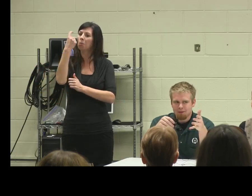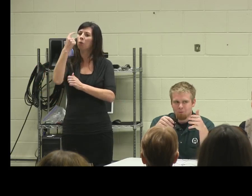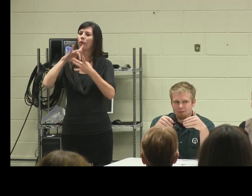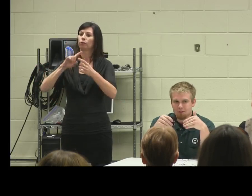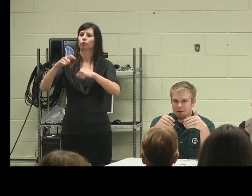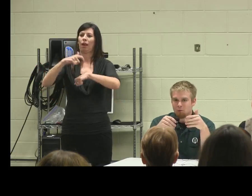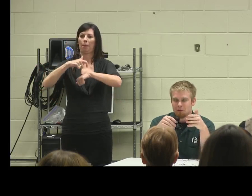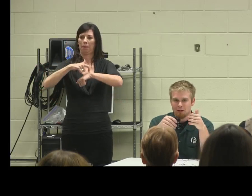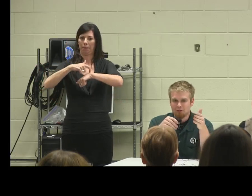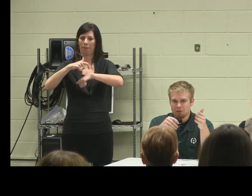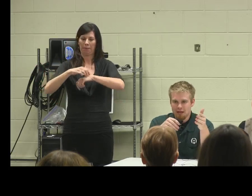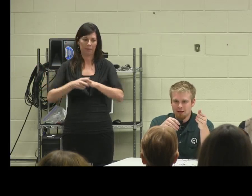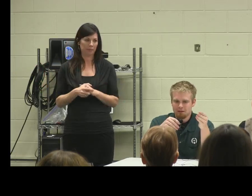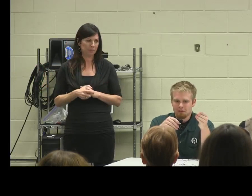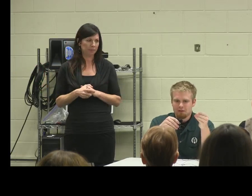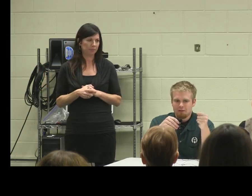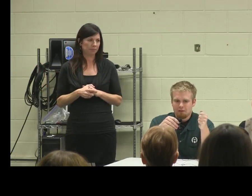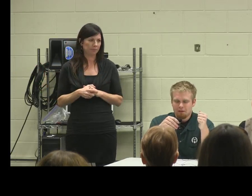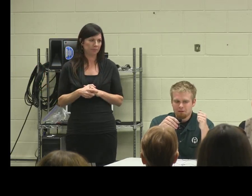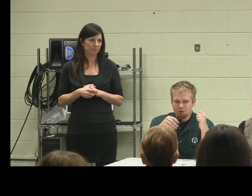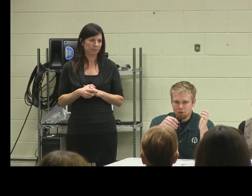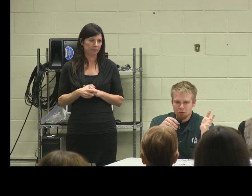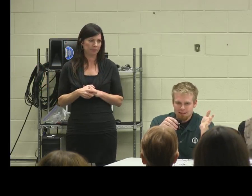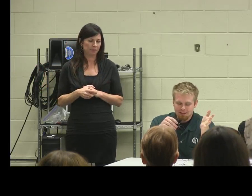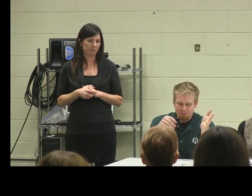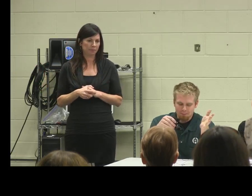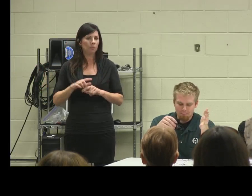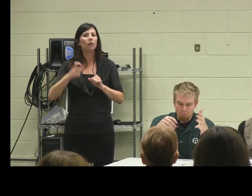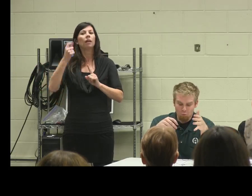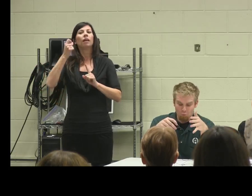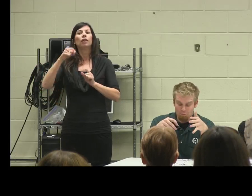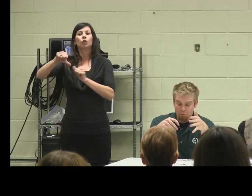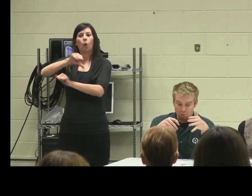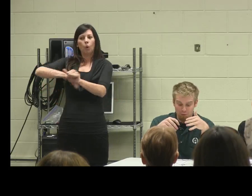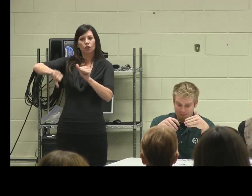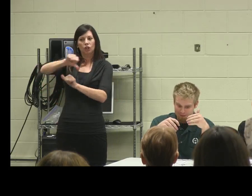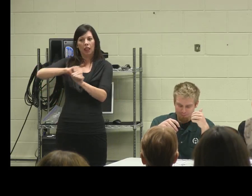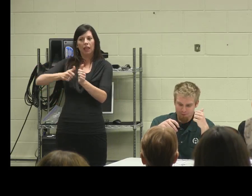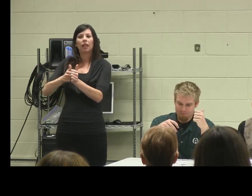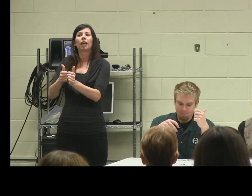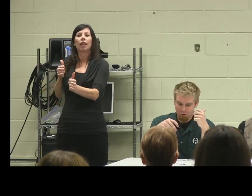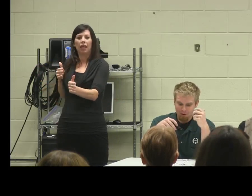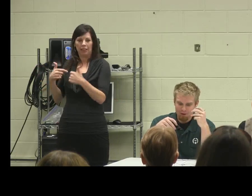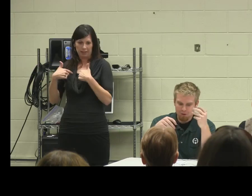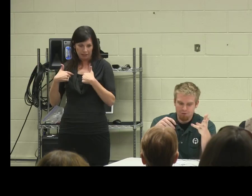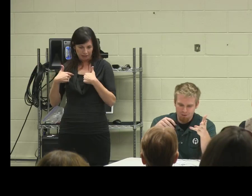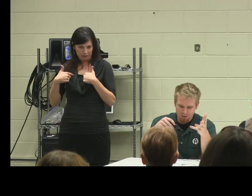What took me a while to understand socially to putting this, gave me a great jump-start